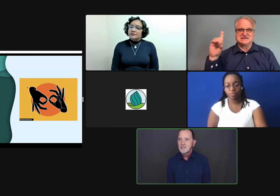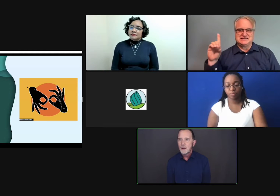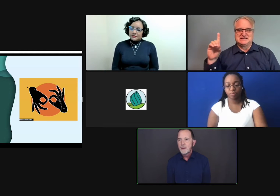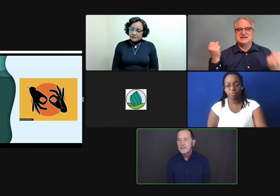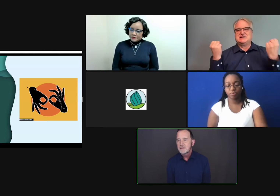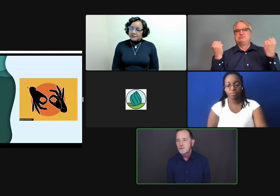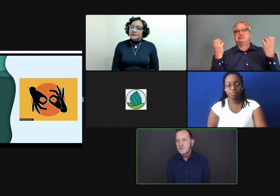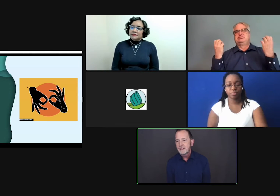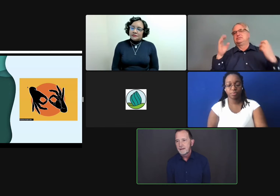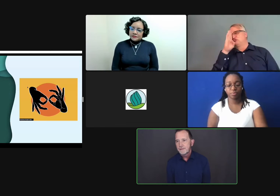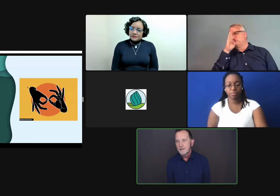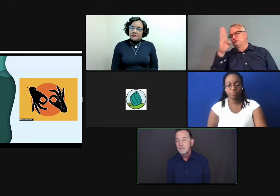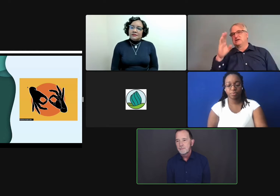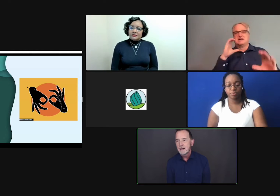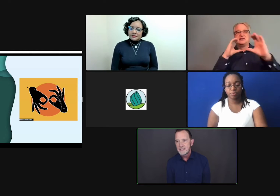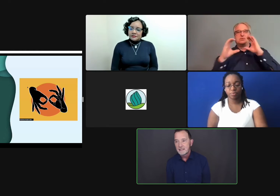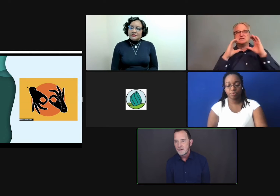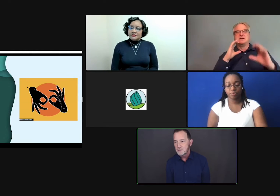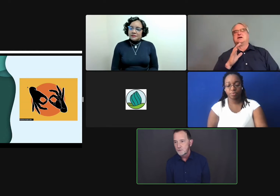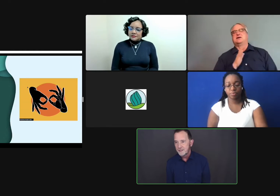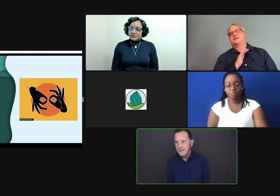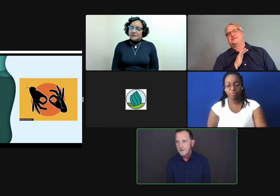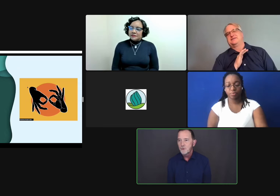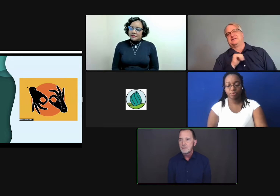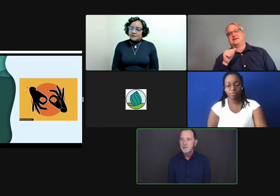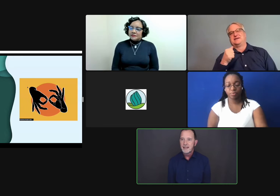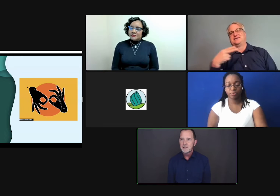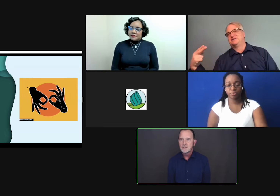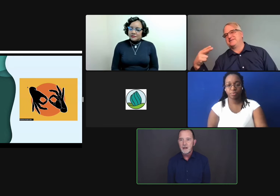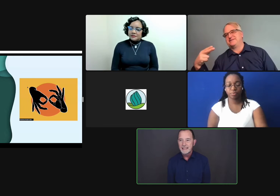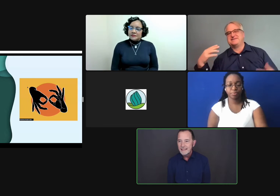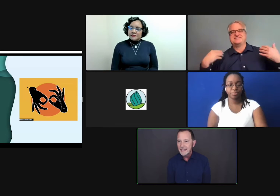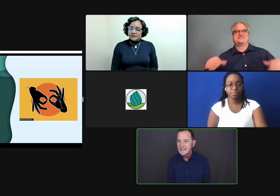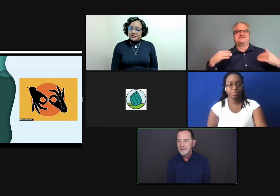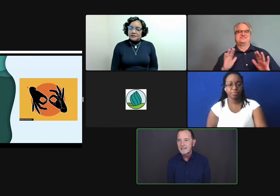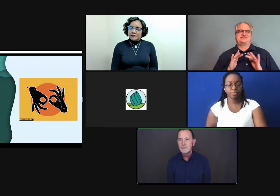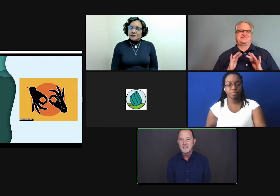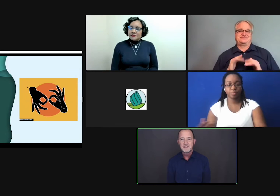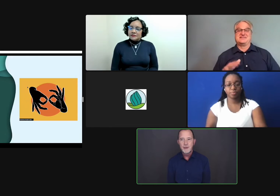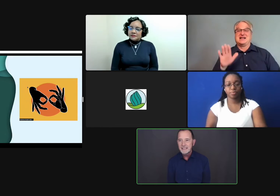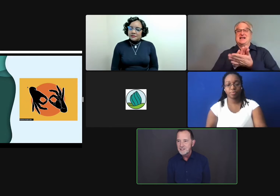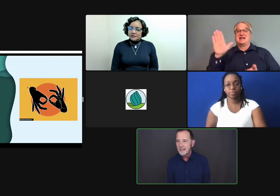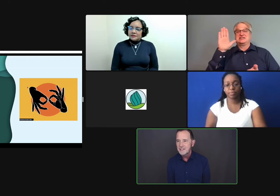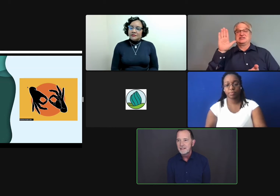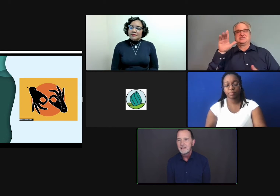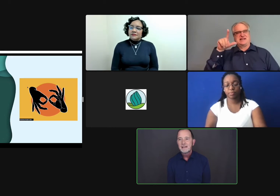So I went to the School for the Deaf, the Model Secondary School for the Deaf, where communication was all in ASL. It was direct education.